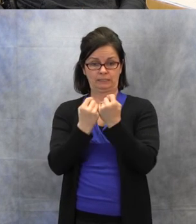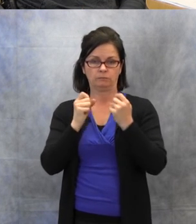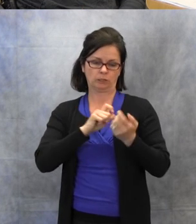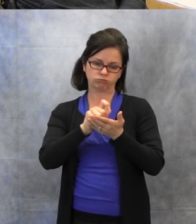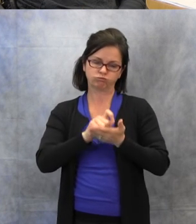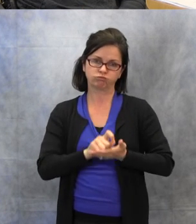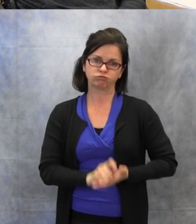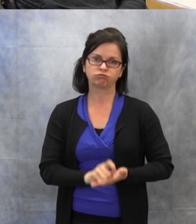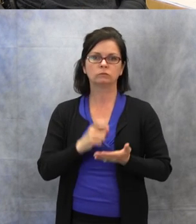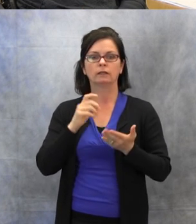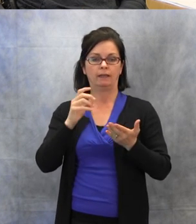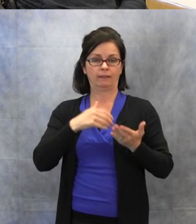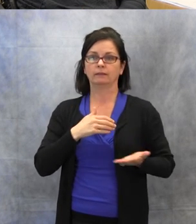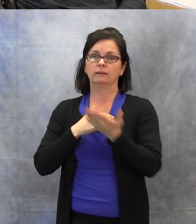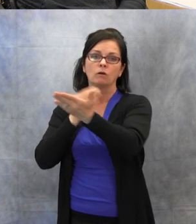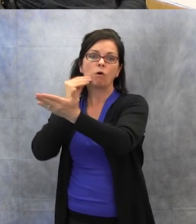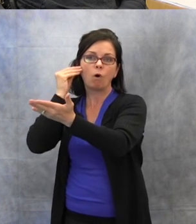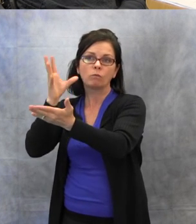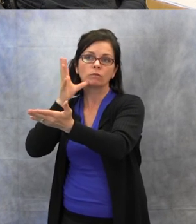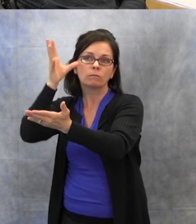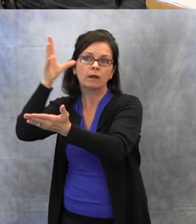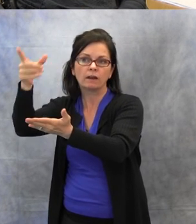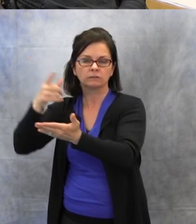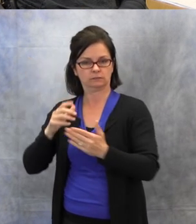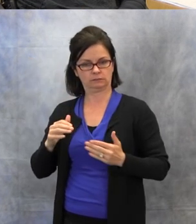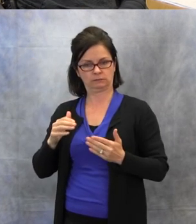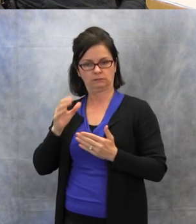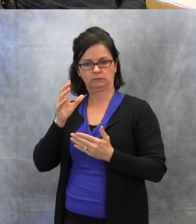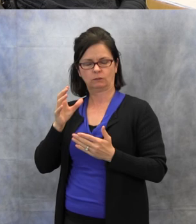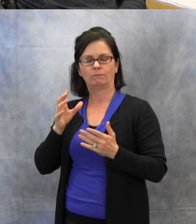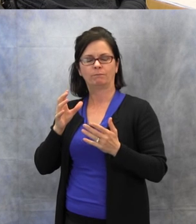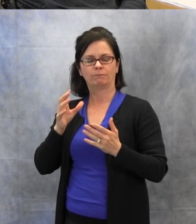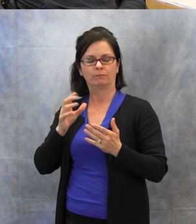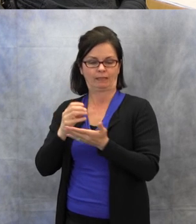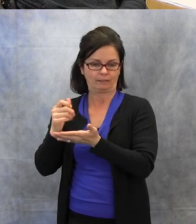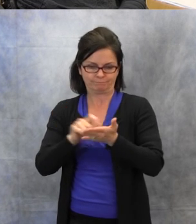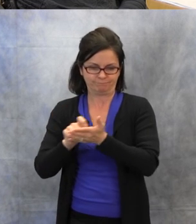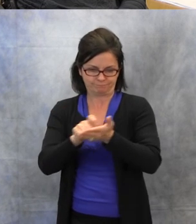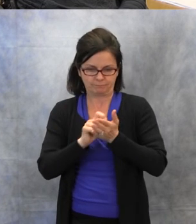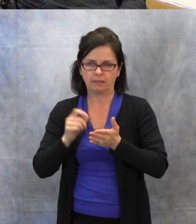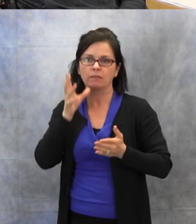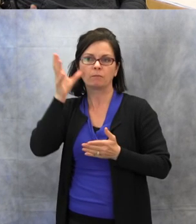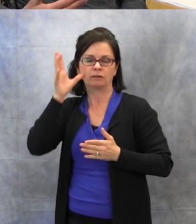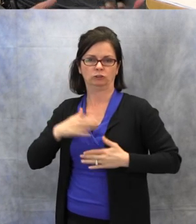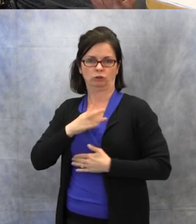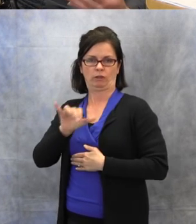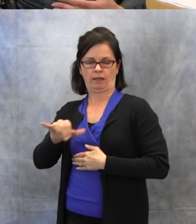The parents of the younger students really enjoyed that. Another idea is to be emailing to the different members